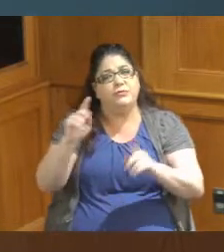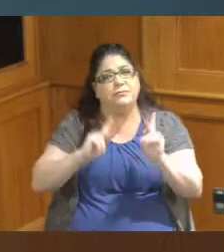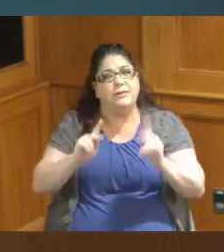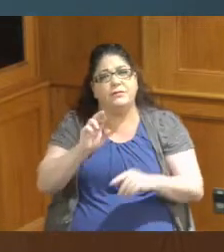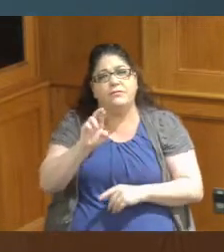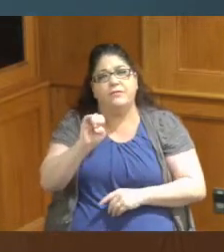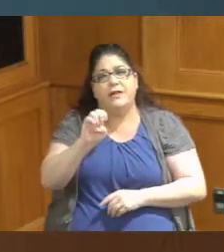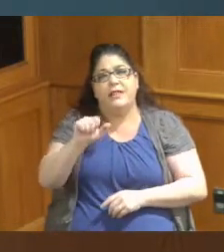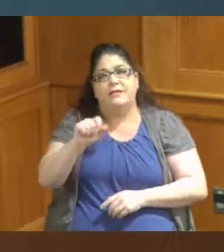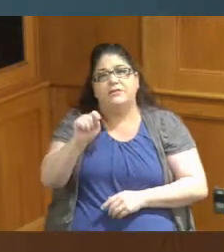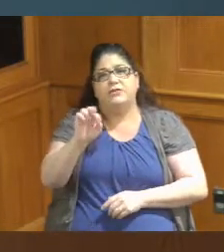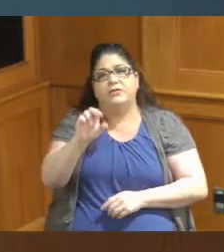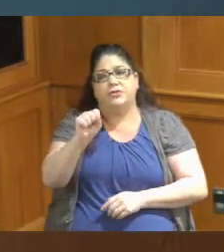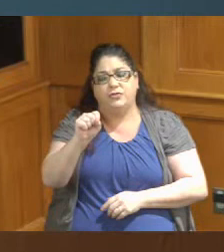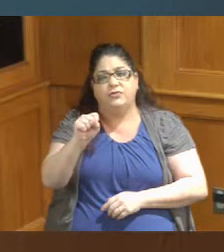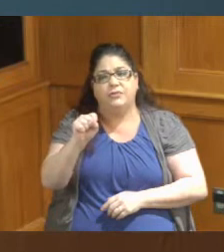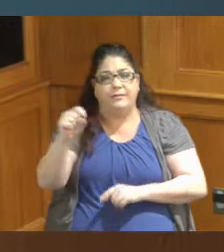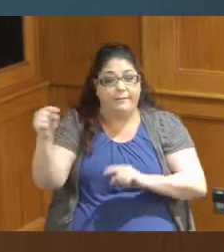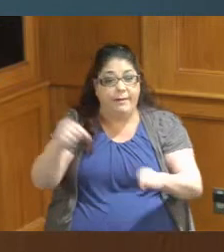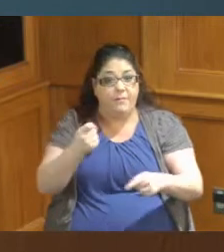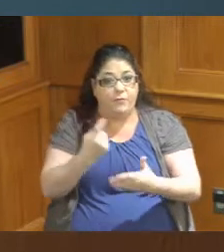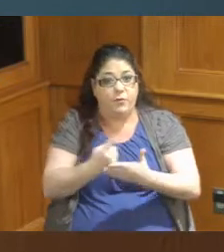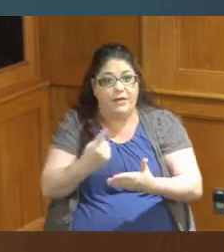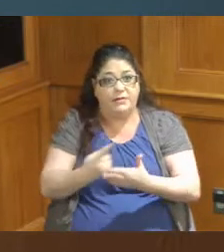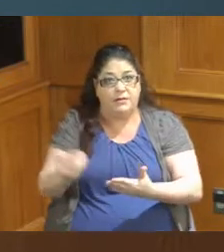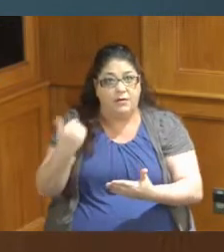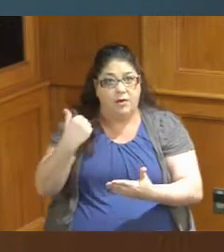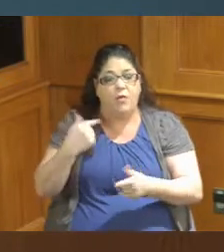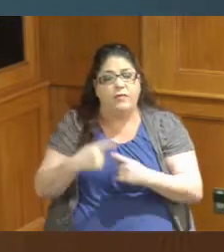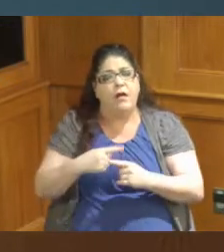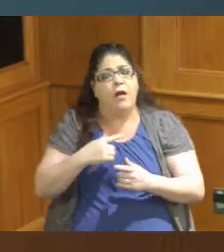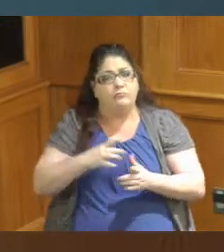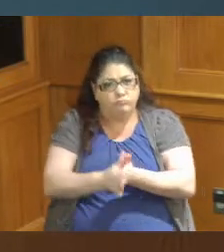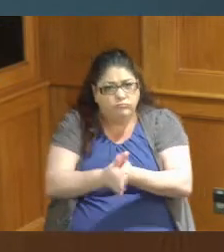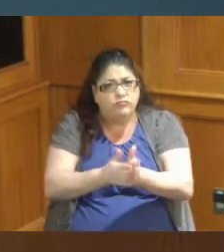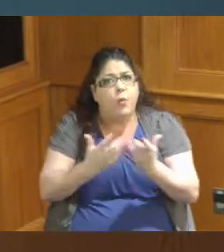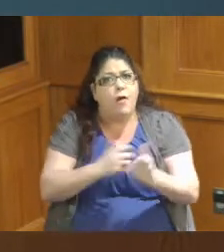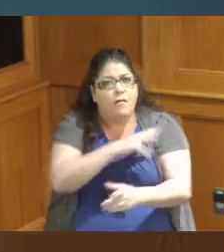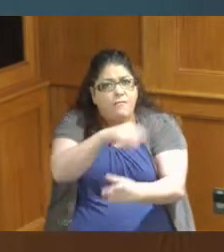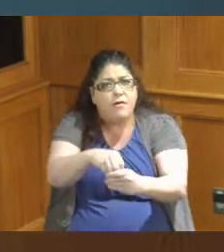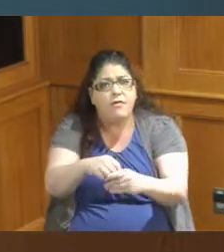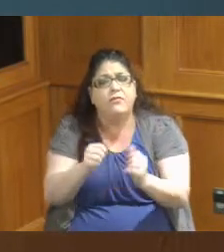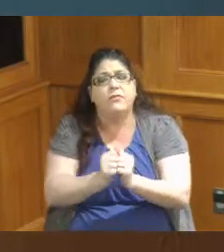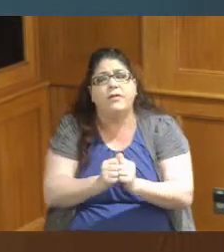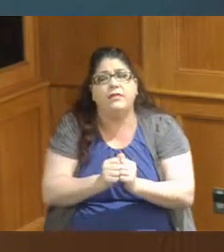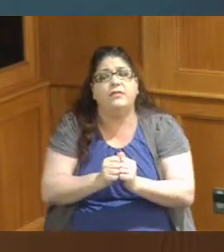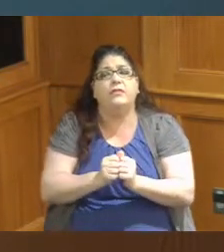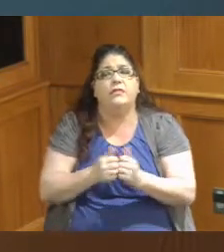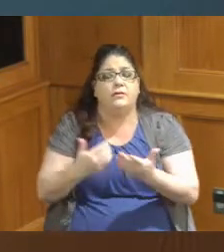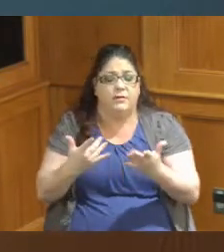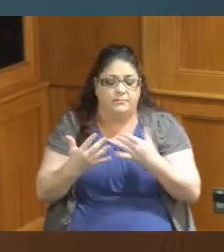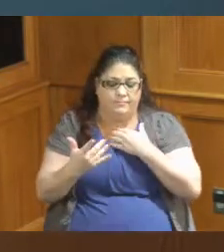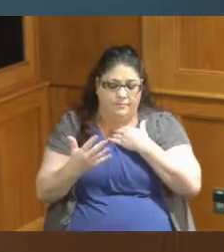couple weeks ago and the Realtors want to be actively involved as well with the affordable